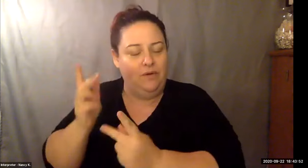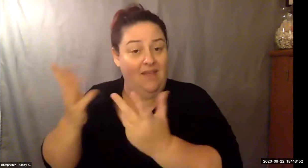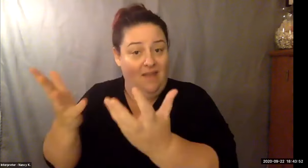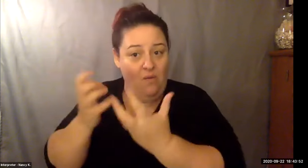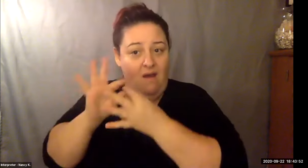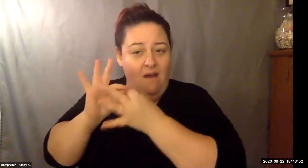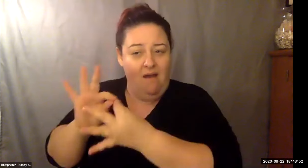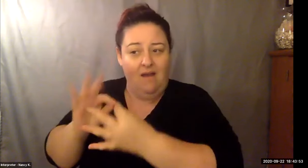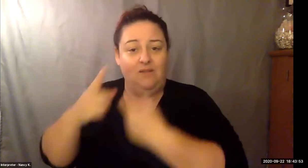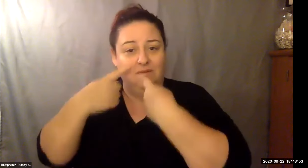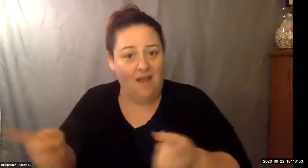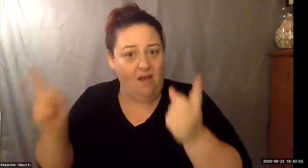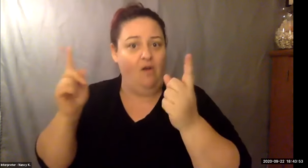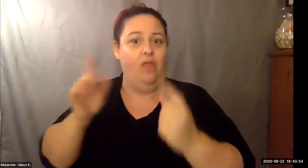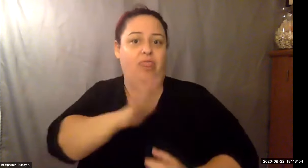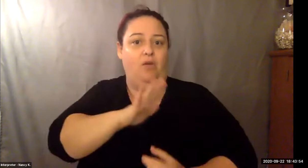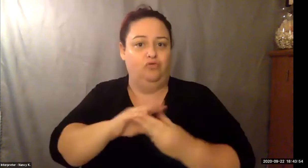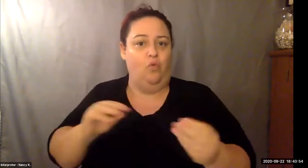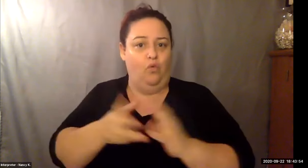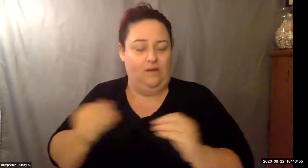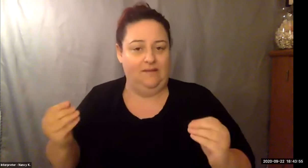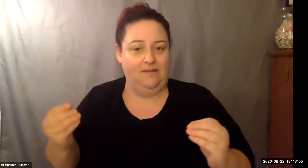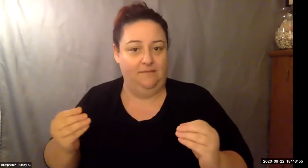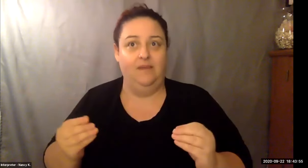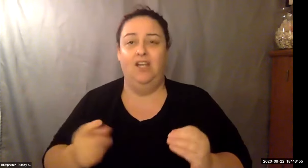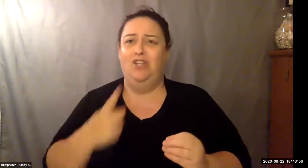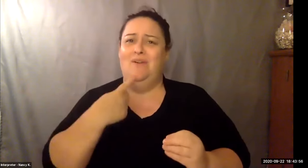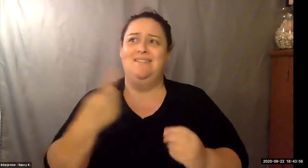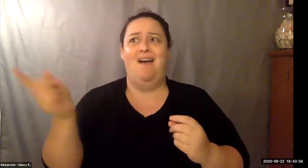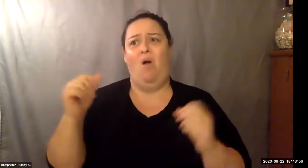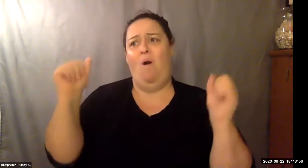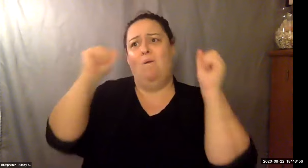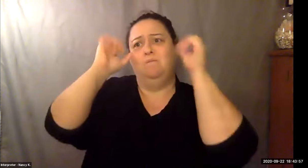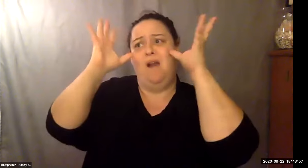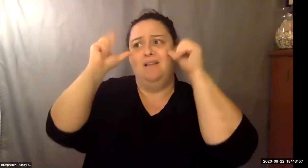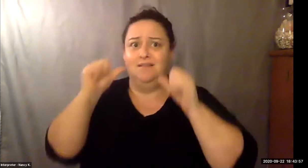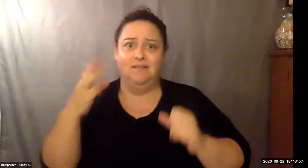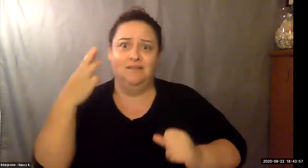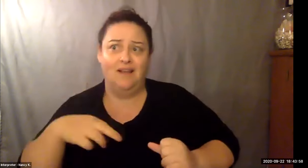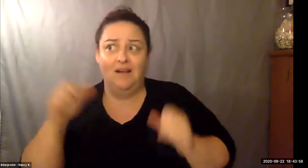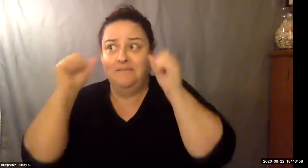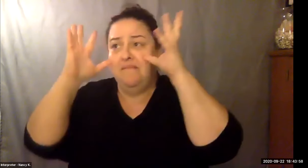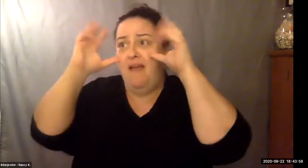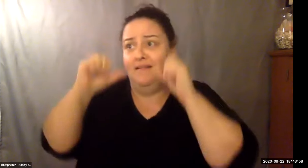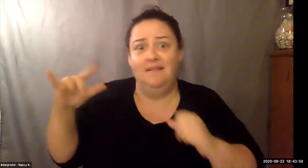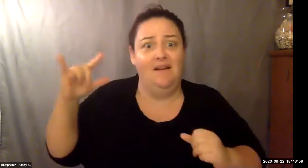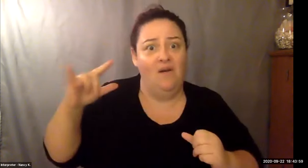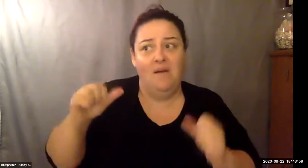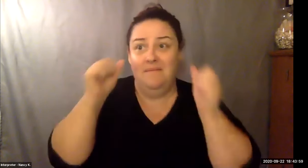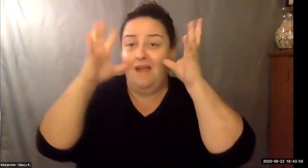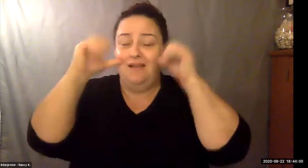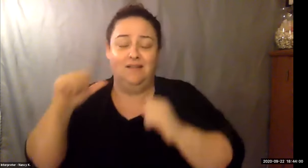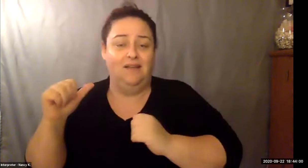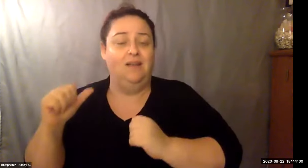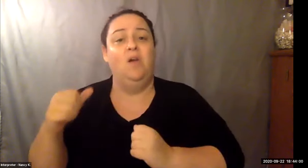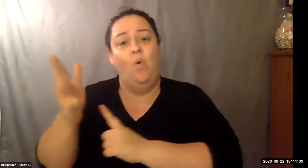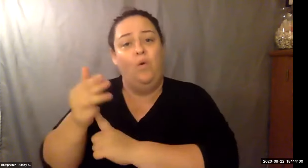Keith Wolling: You could buy that hotel. You could buy that restaurant. The two toughest jobs on our industry is the dishwasher and a robot tendon. And you know what, in our world.